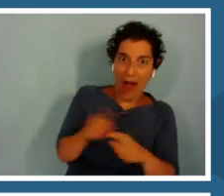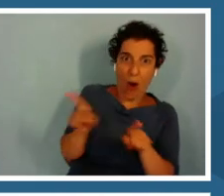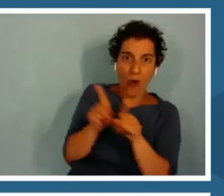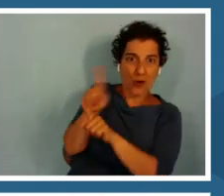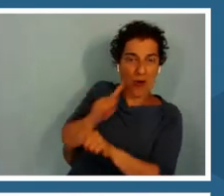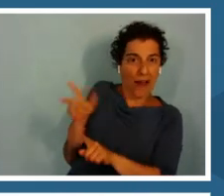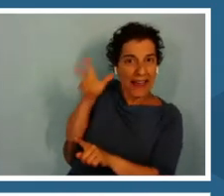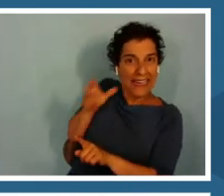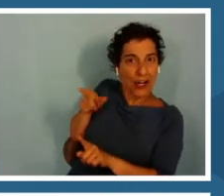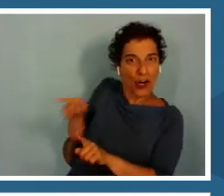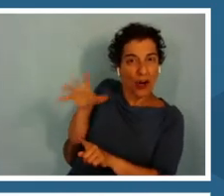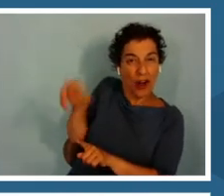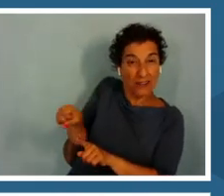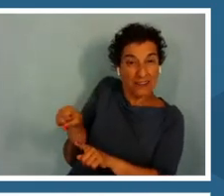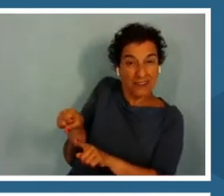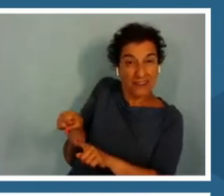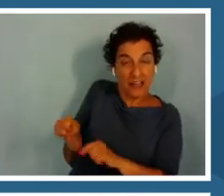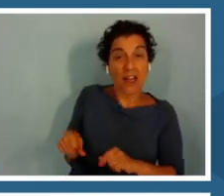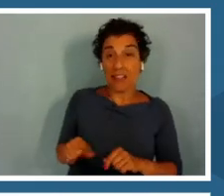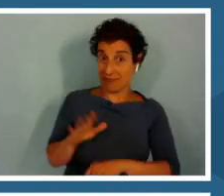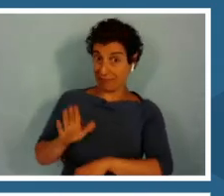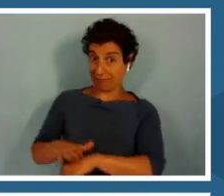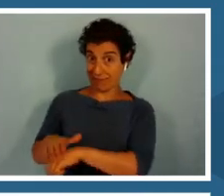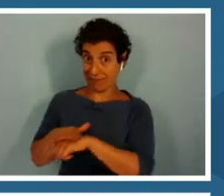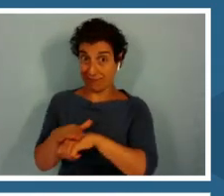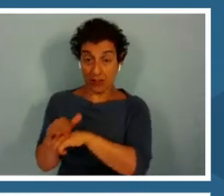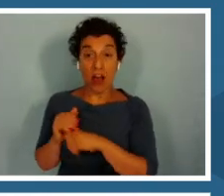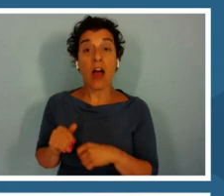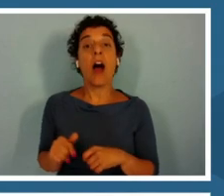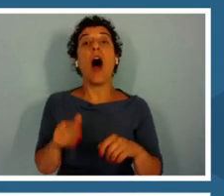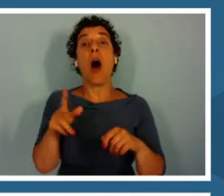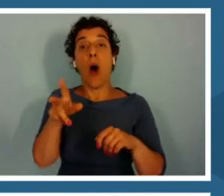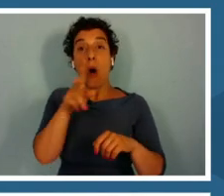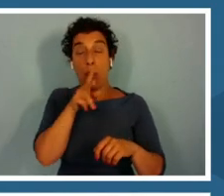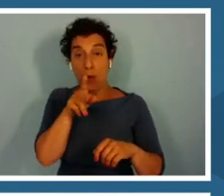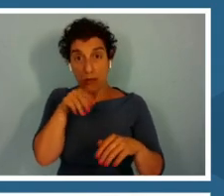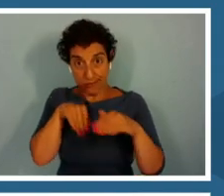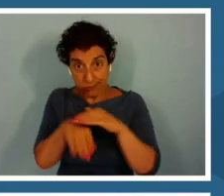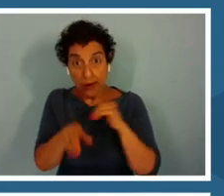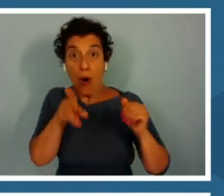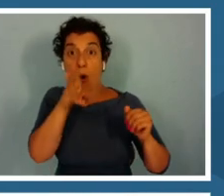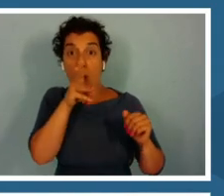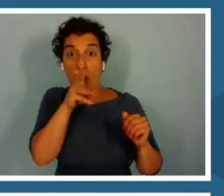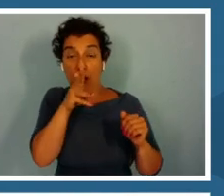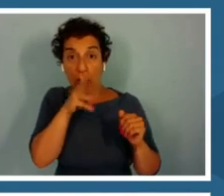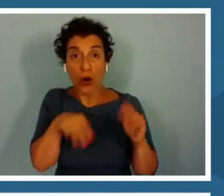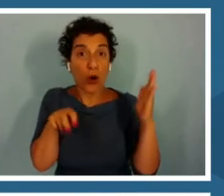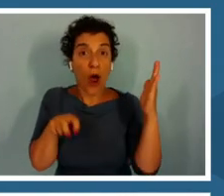Once the frog finds some water, they enter the water and they are prompted to enter and star their call.